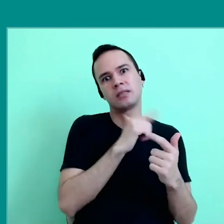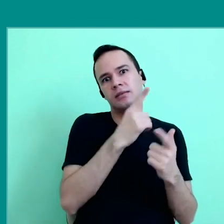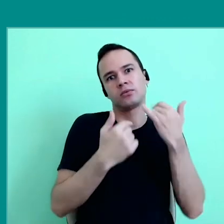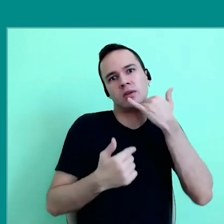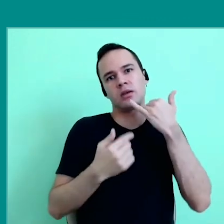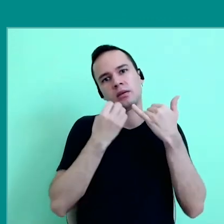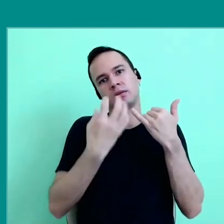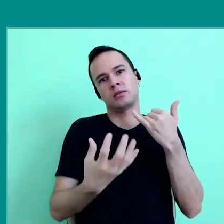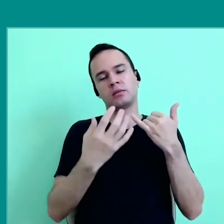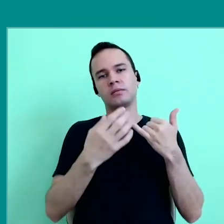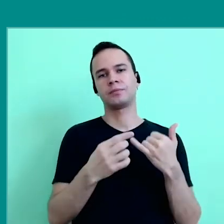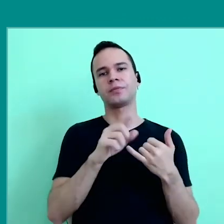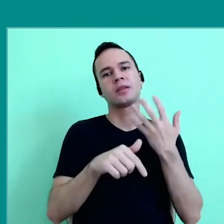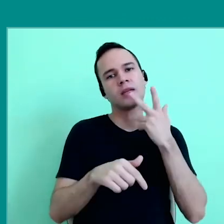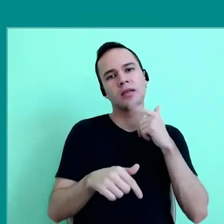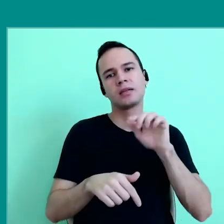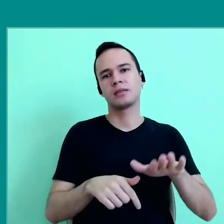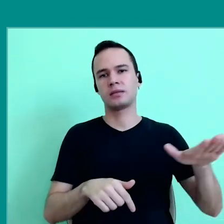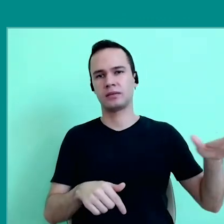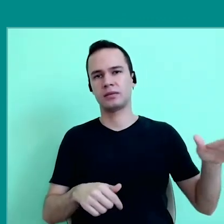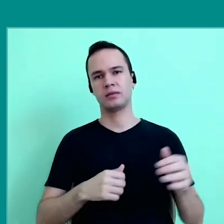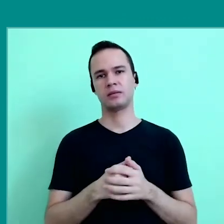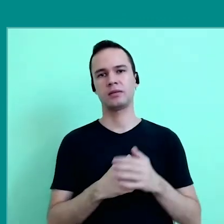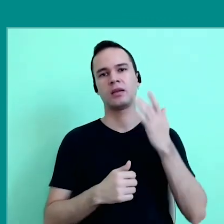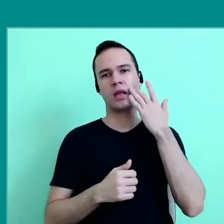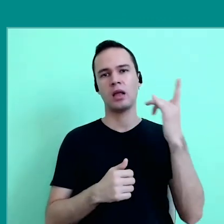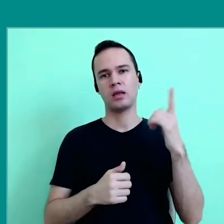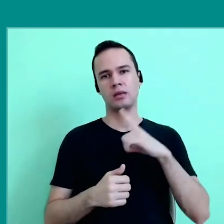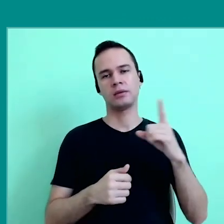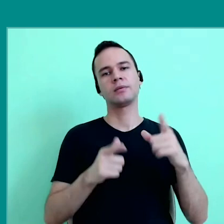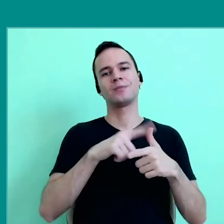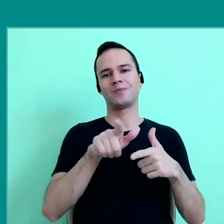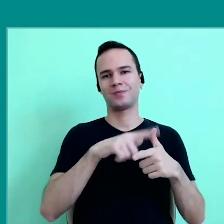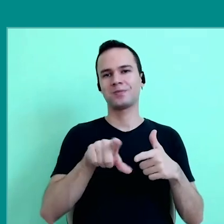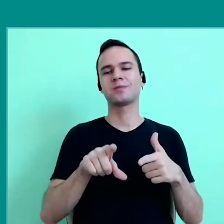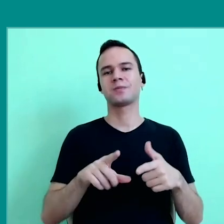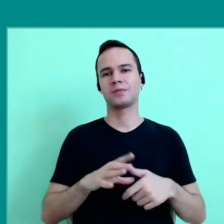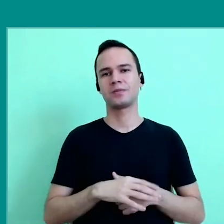a cell phone for most of the boys and girls, and I think this is a problem, this…